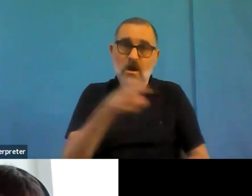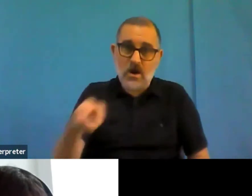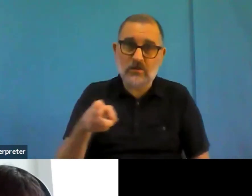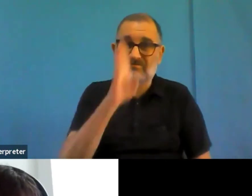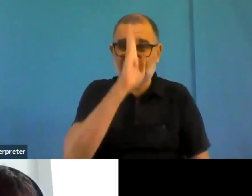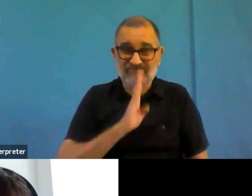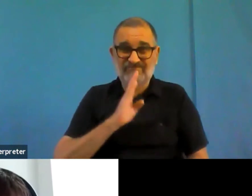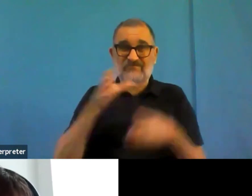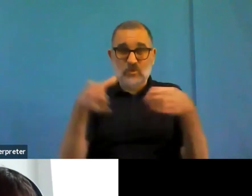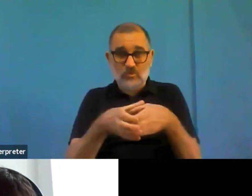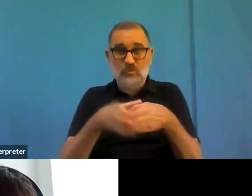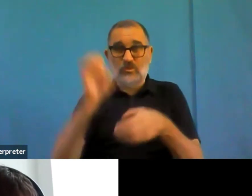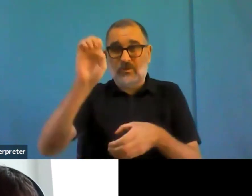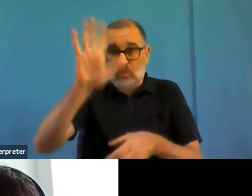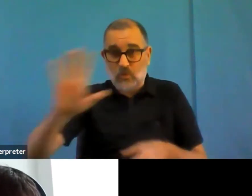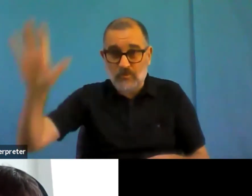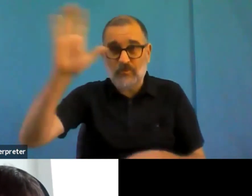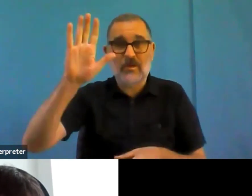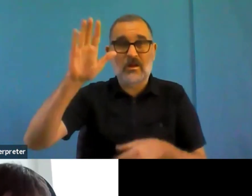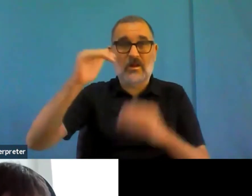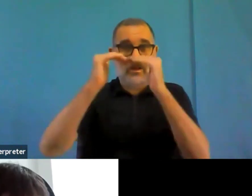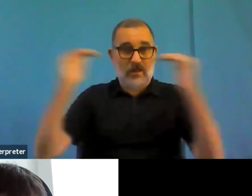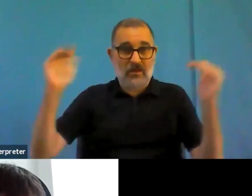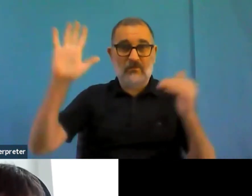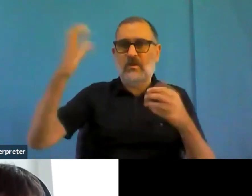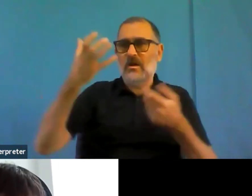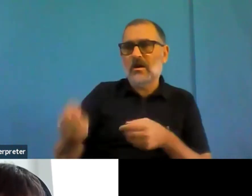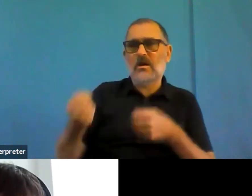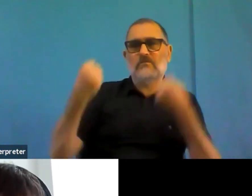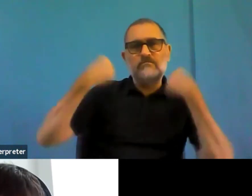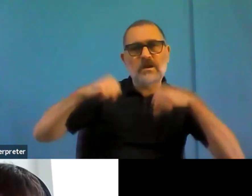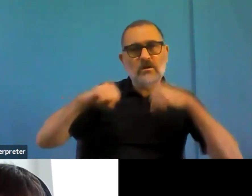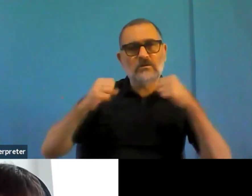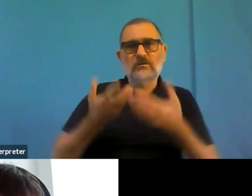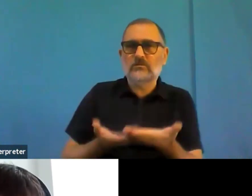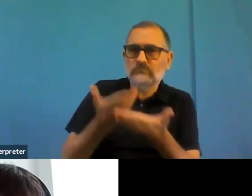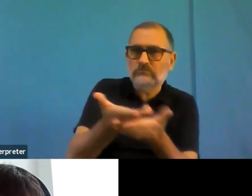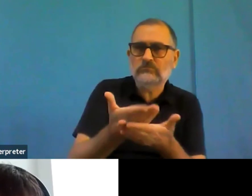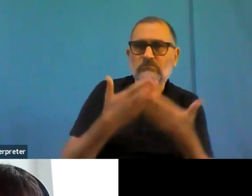live videos so and I let that be the end of this of this recommendations.